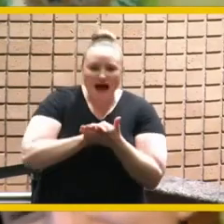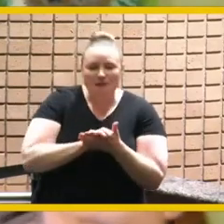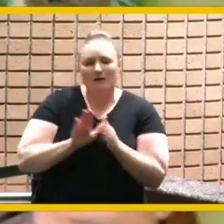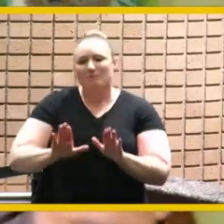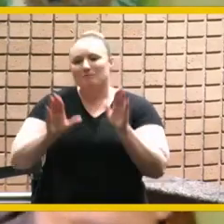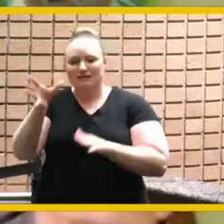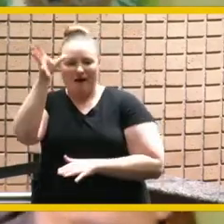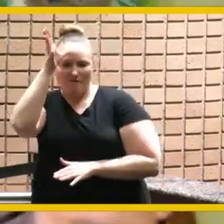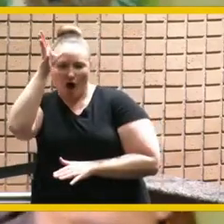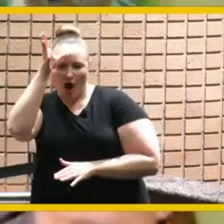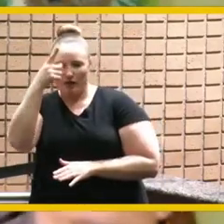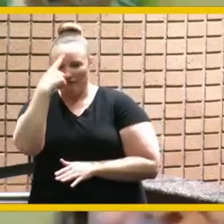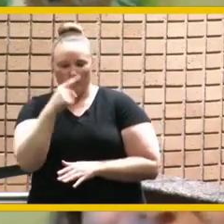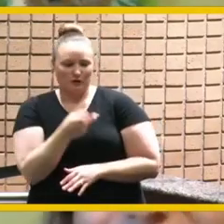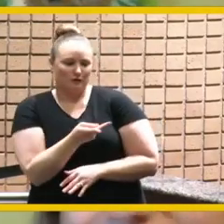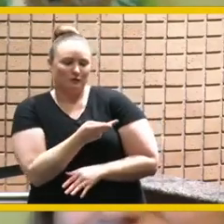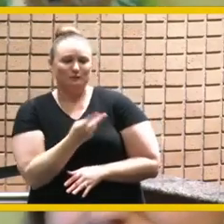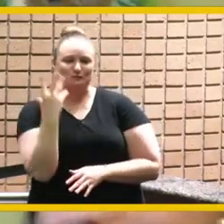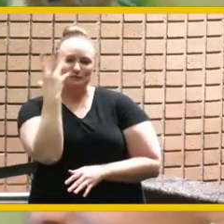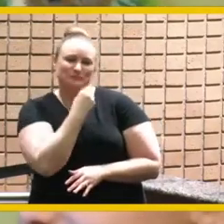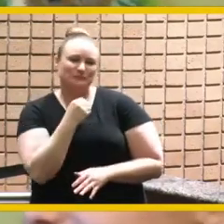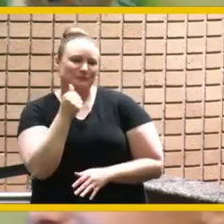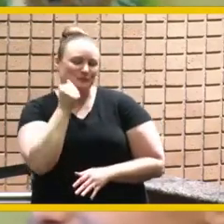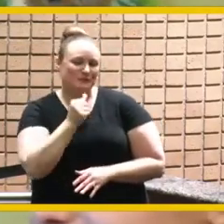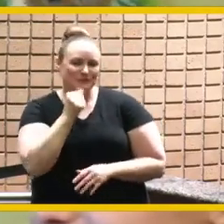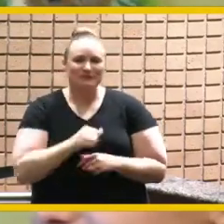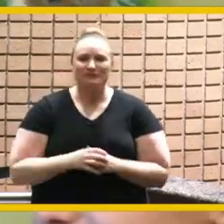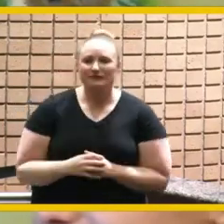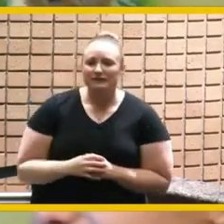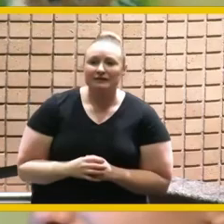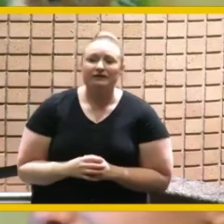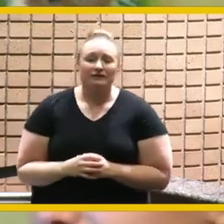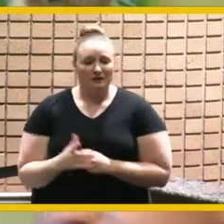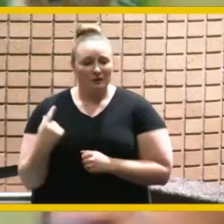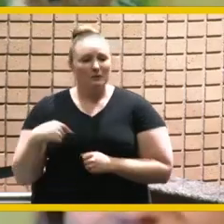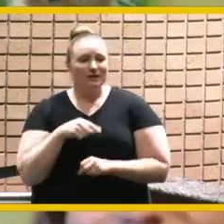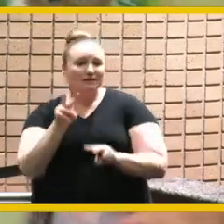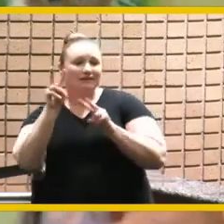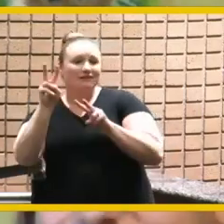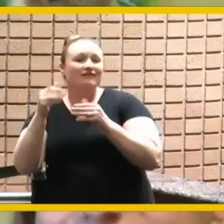young ladies and um we're looking forward to what the next chapter brings love you